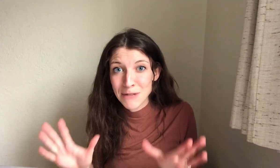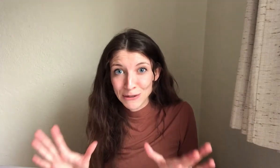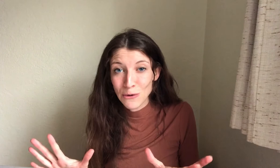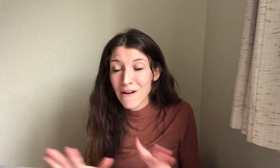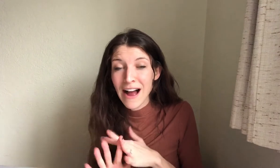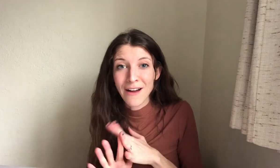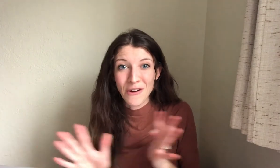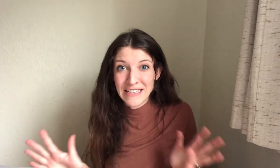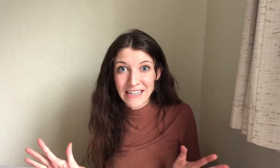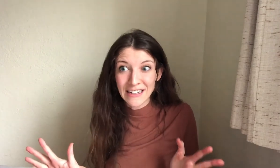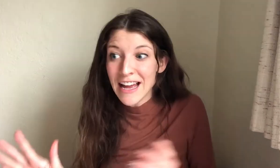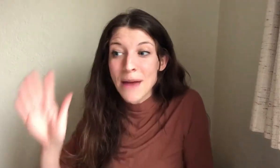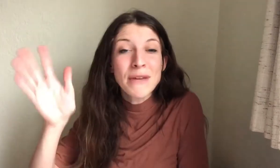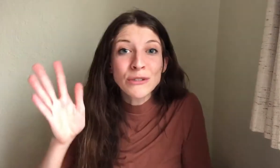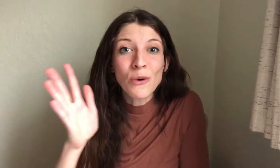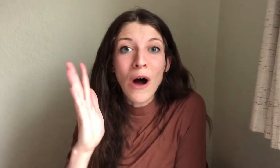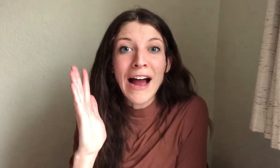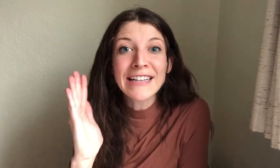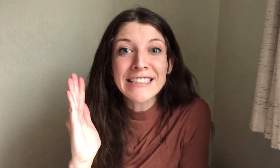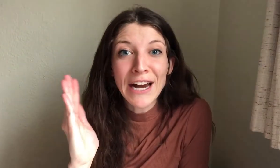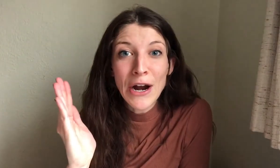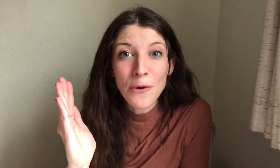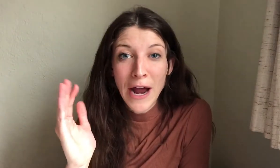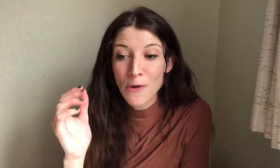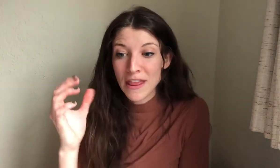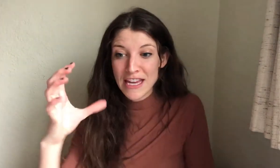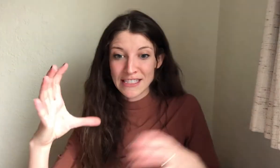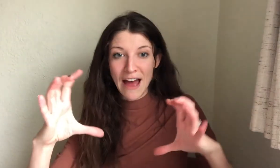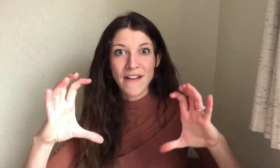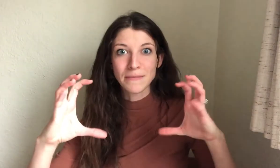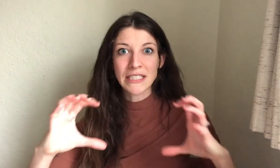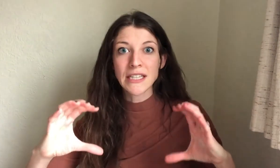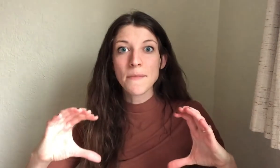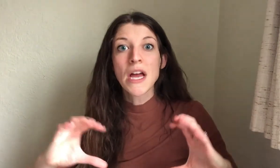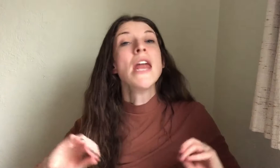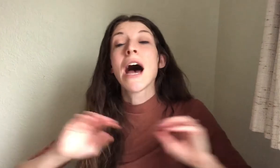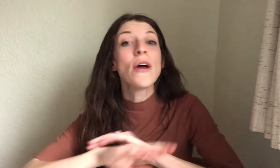middle school? I have no idea. In middle school I have to carry around this FM system. Now, it